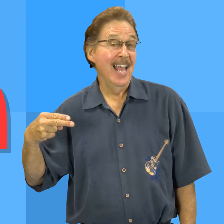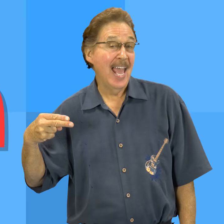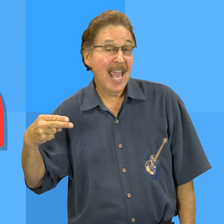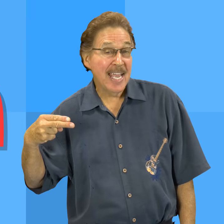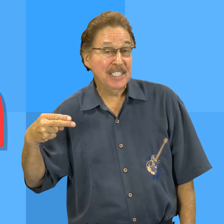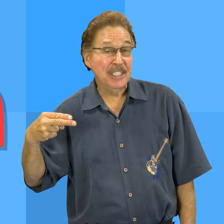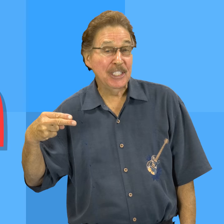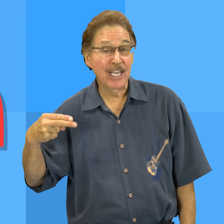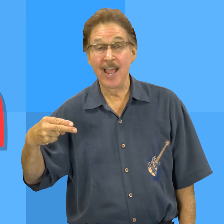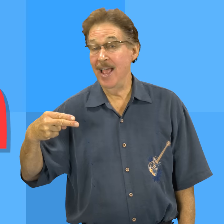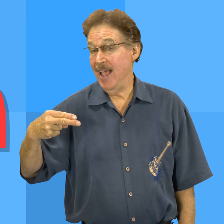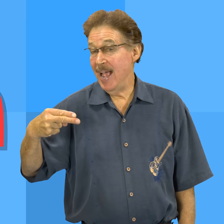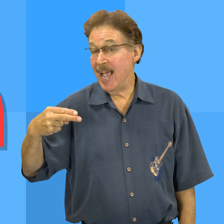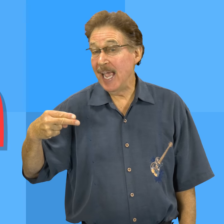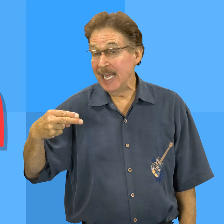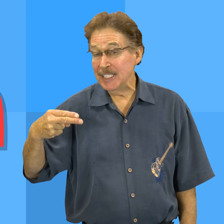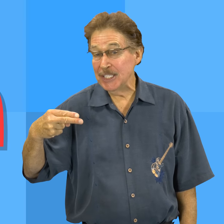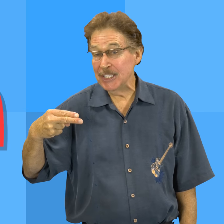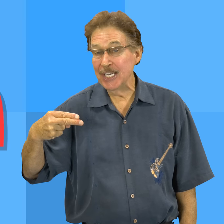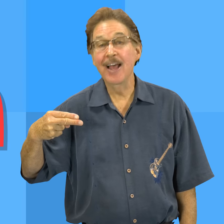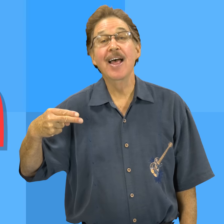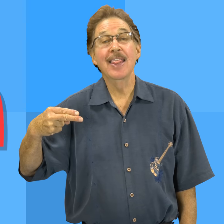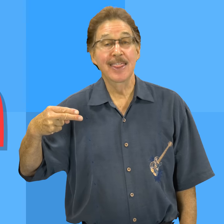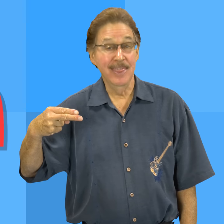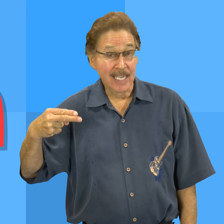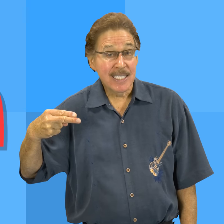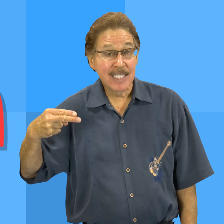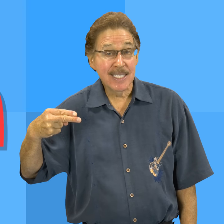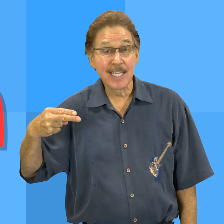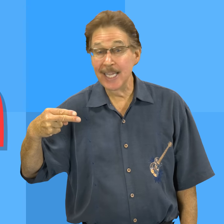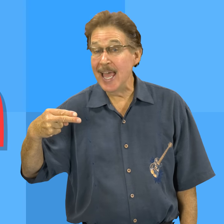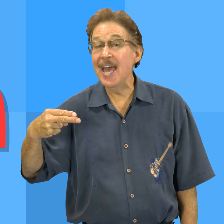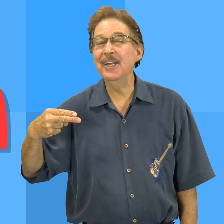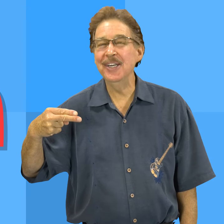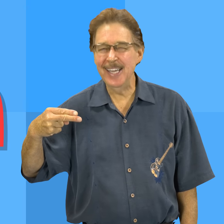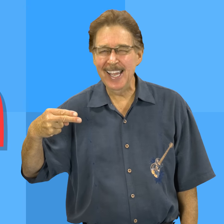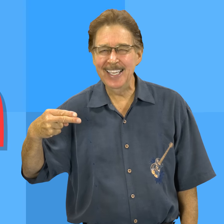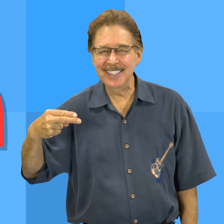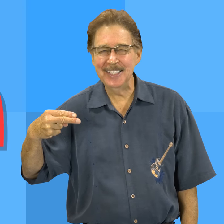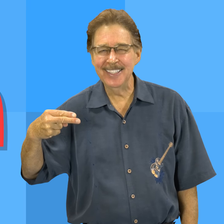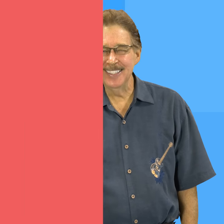H, h, this is the letter h